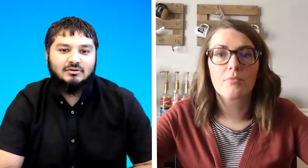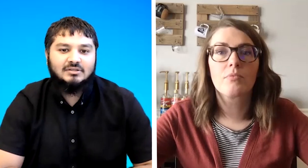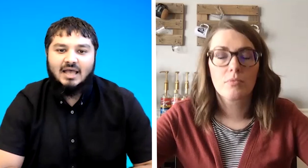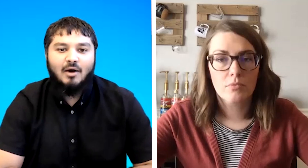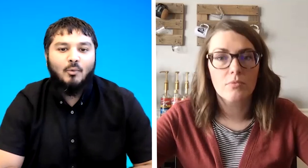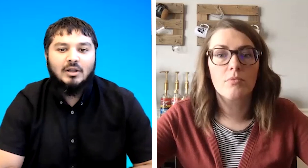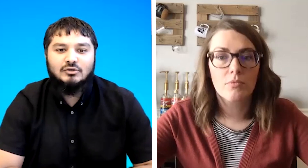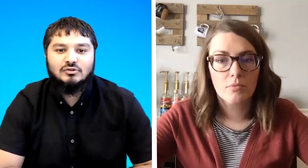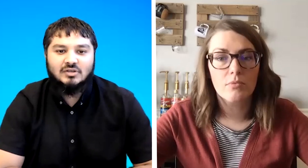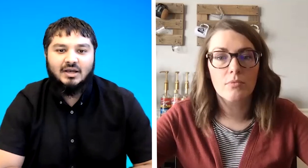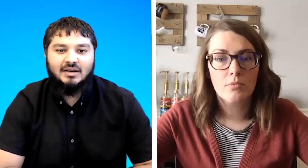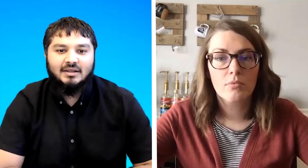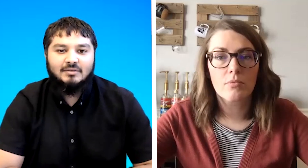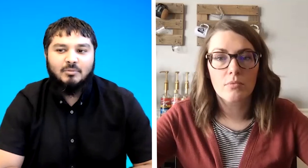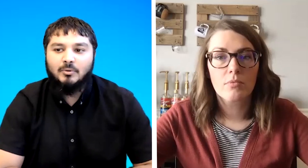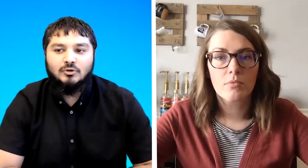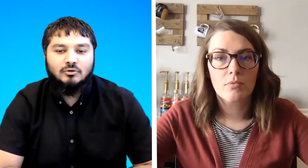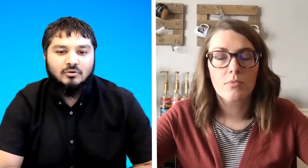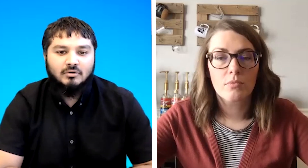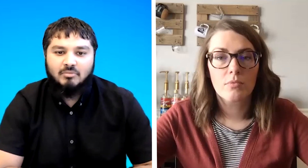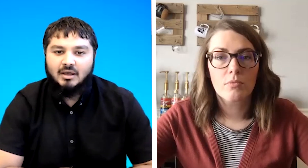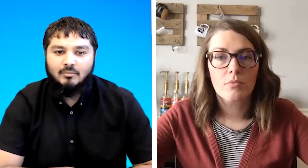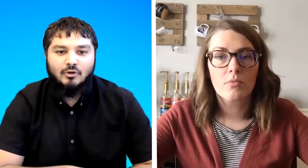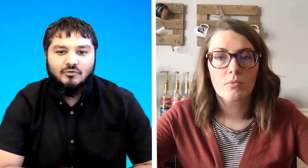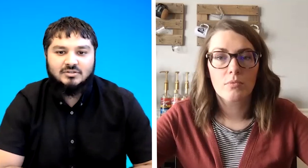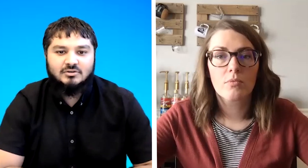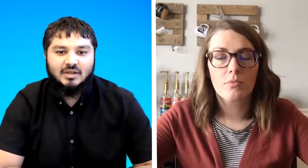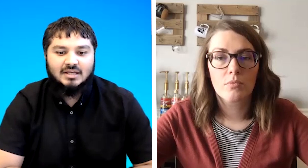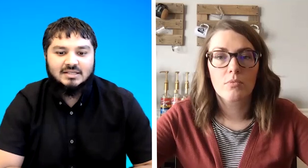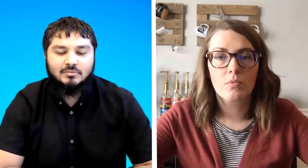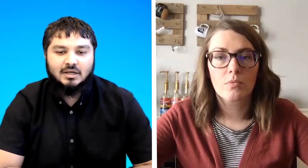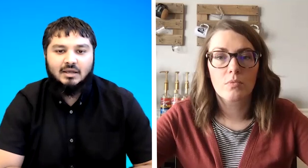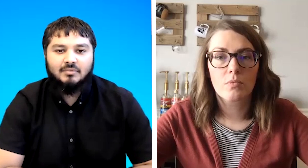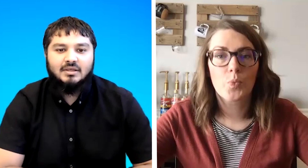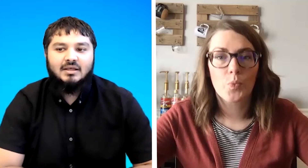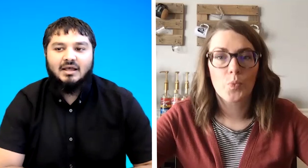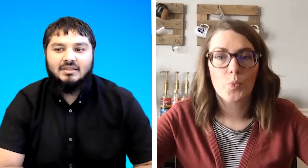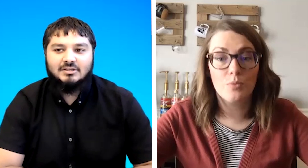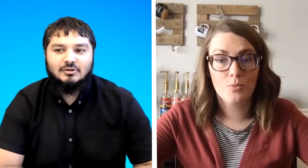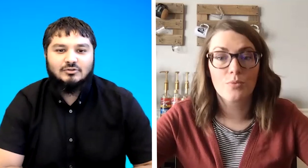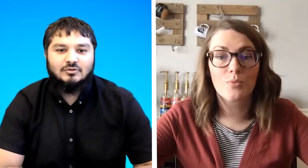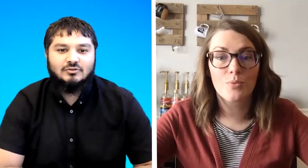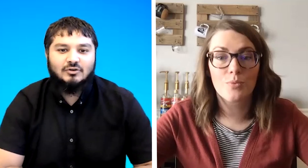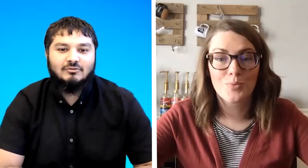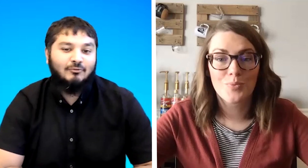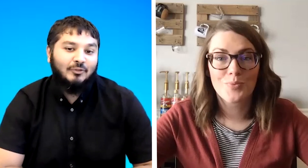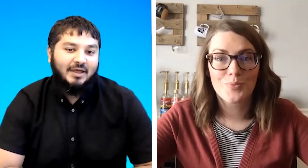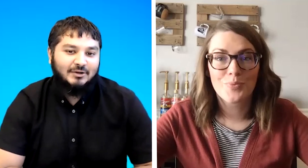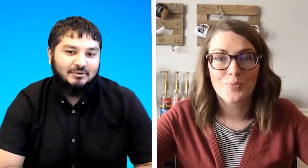it's how well you sign people do become nervous during exam time and lots of stress for that